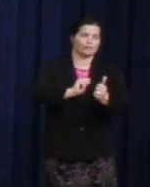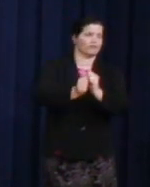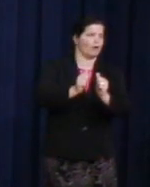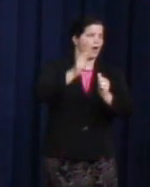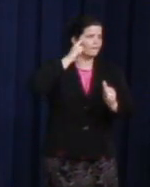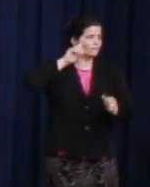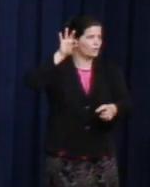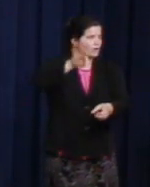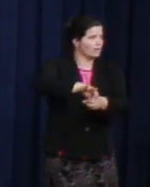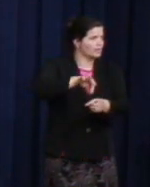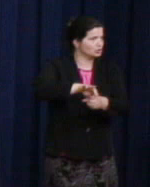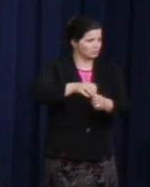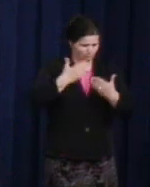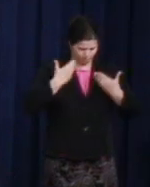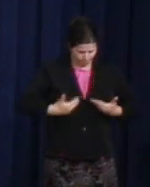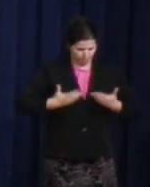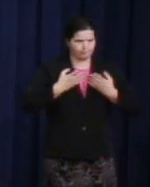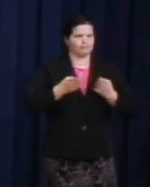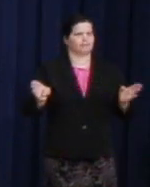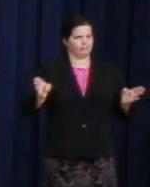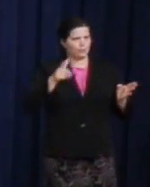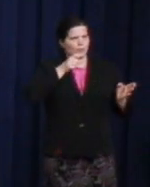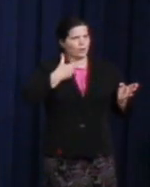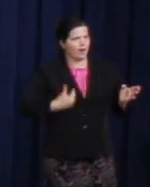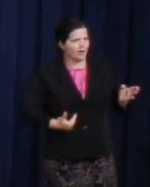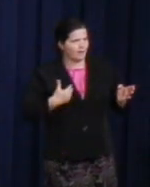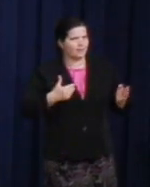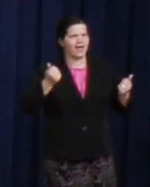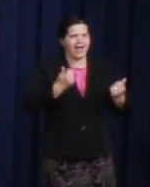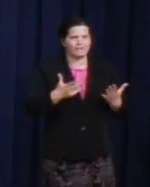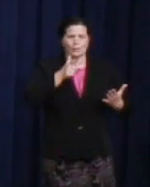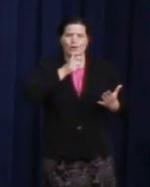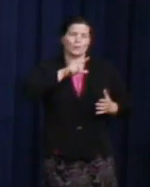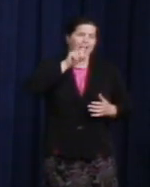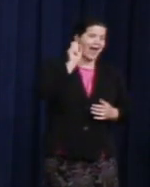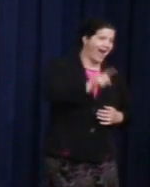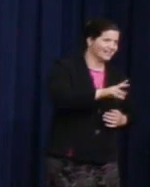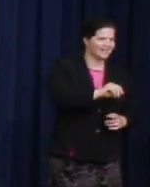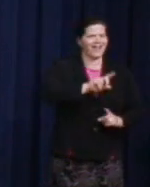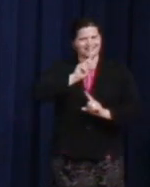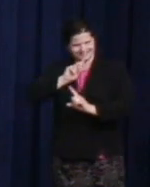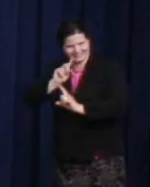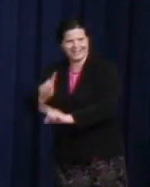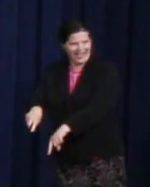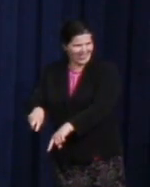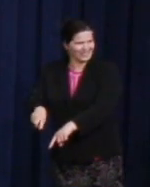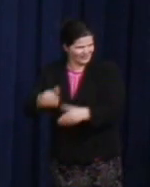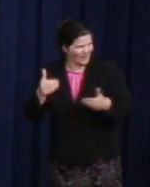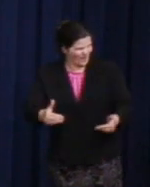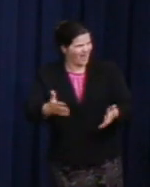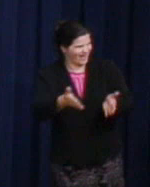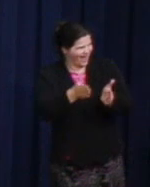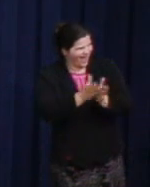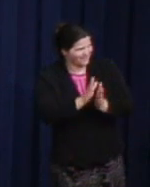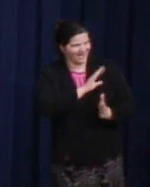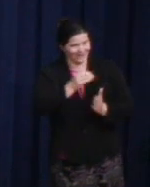everyone who asks and tells every young person who has that forever heart in challenging kitchen